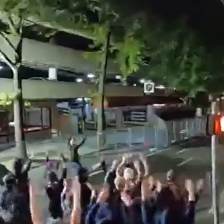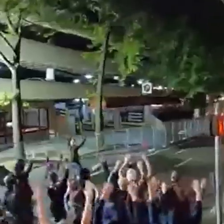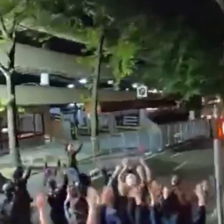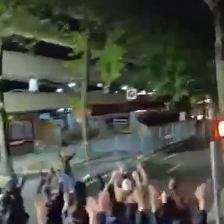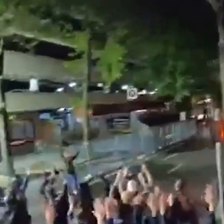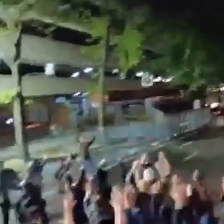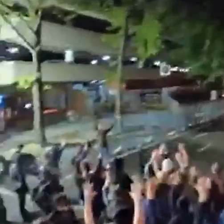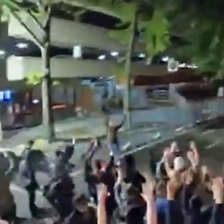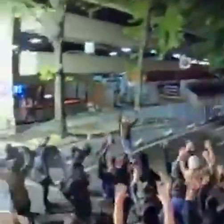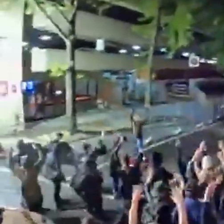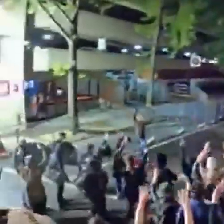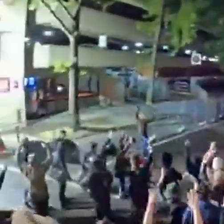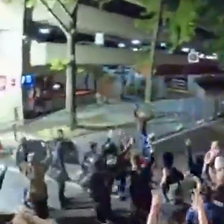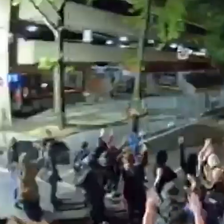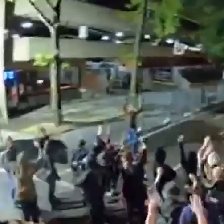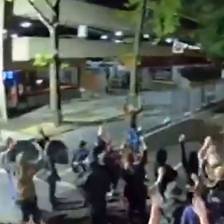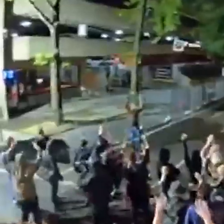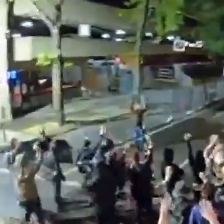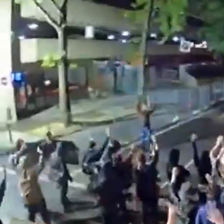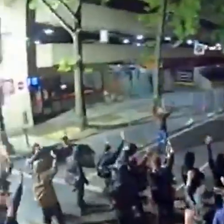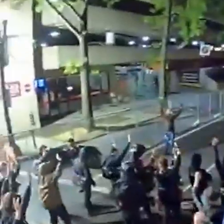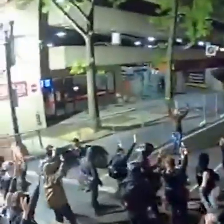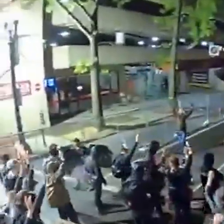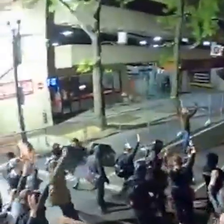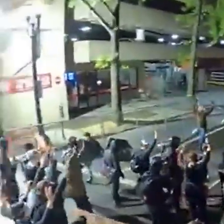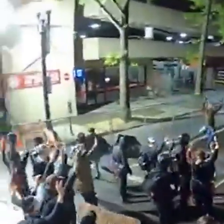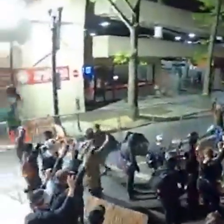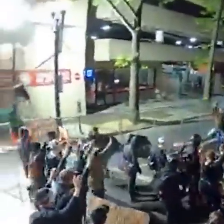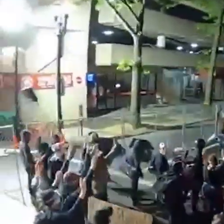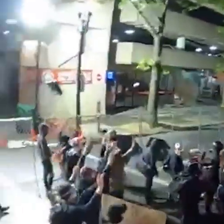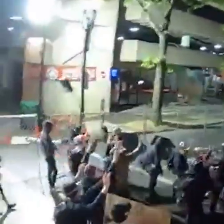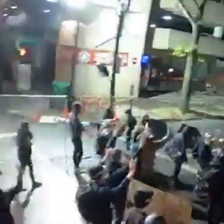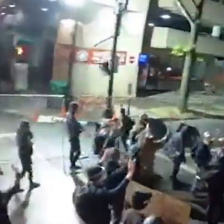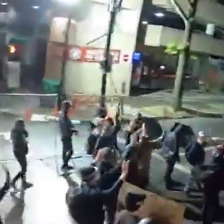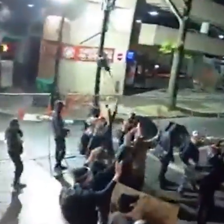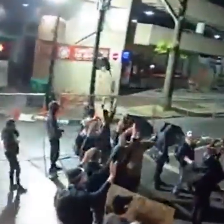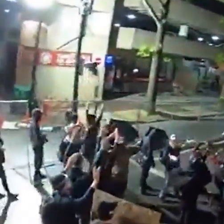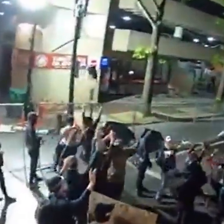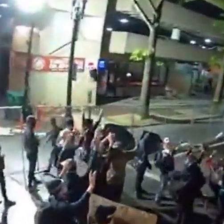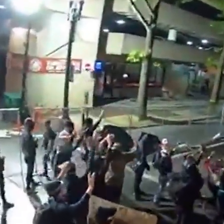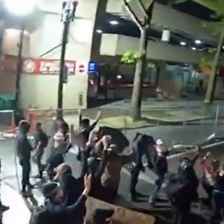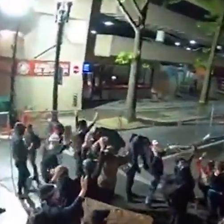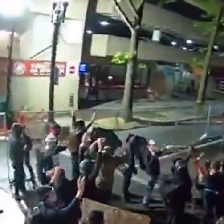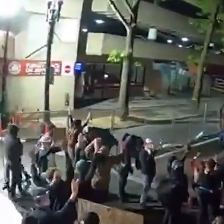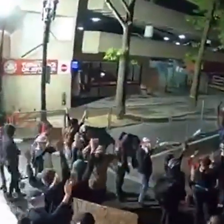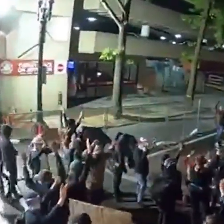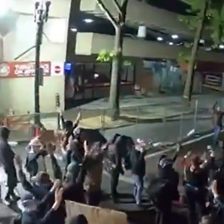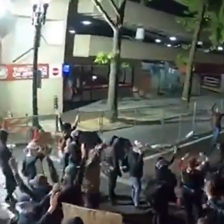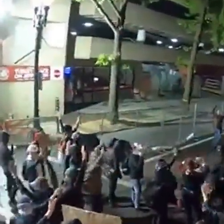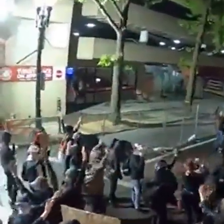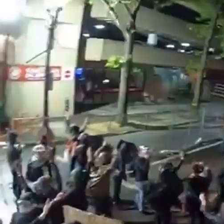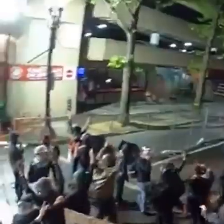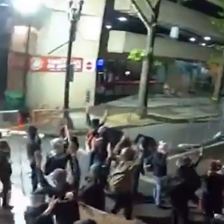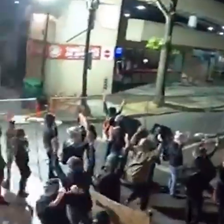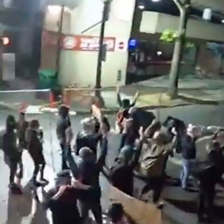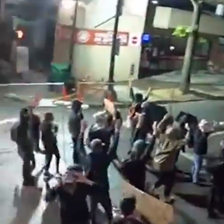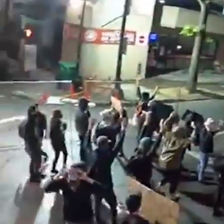the people... you'll see this get organized fairly quickly, but the police are actually off to the right. I promise this gets more stable here in a minute.